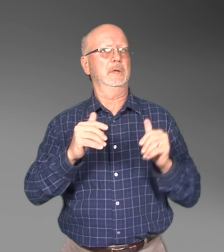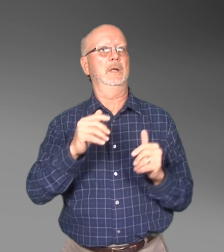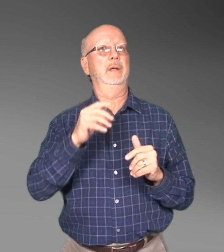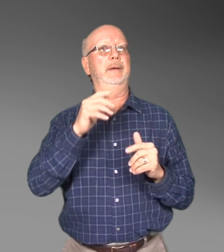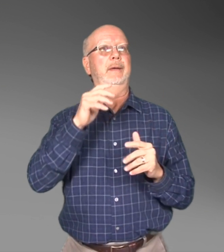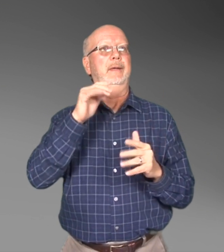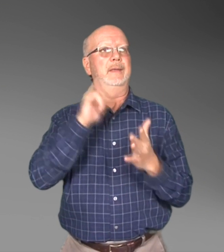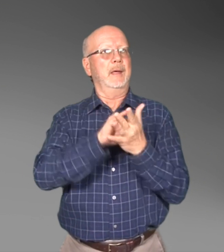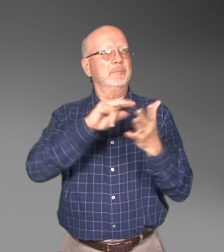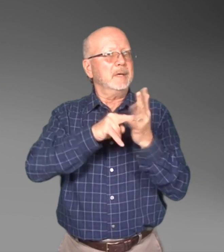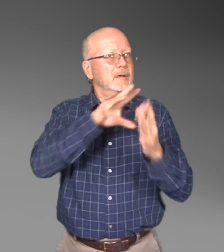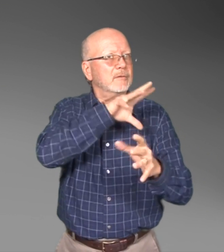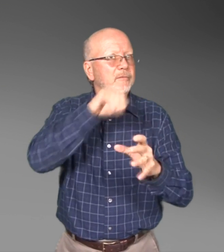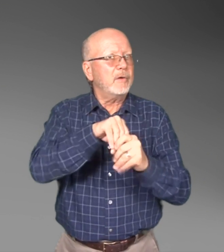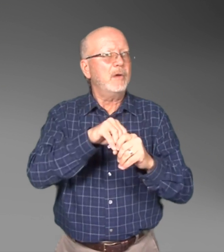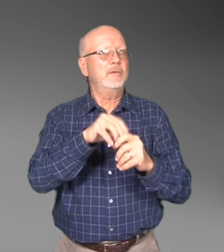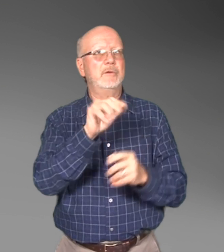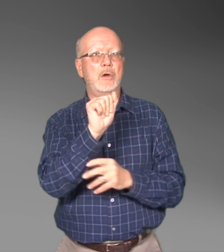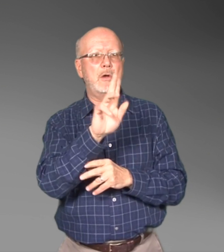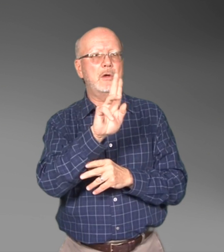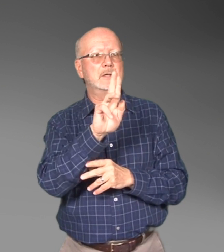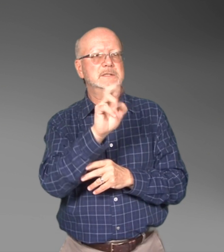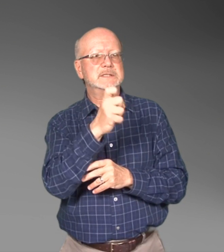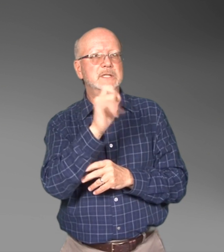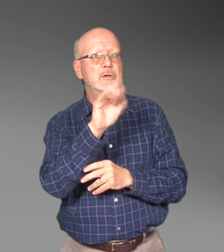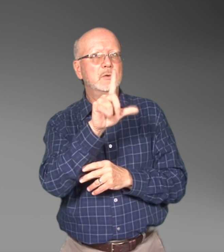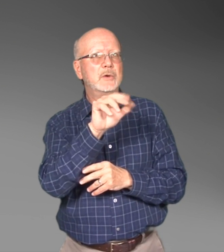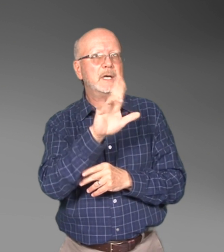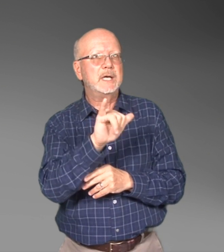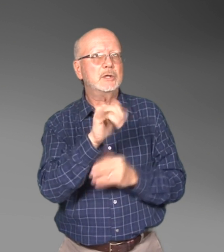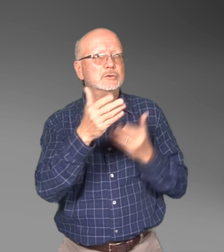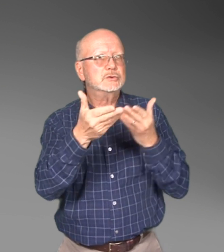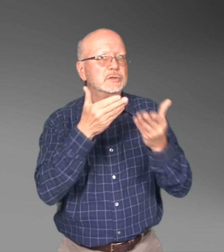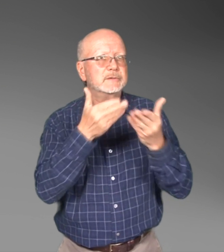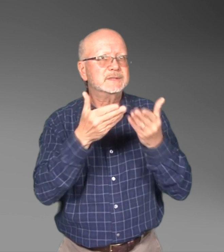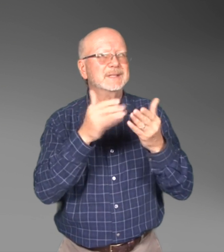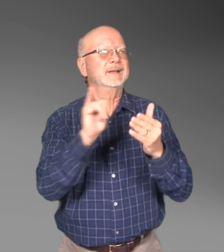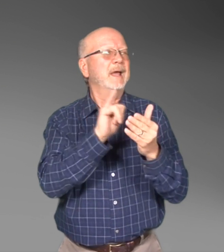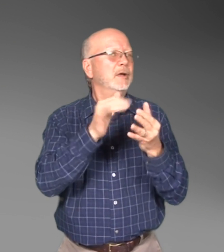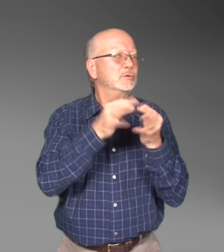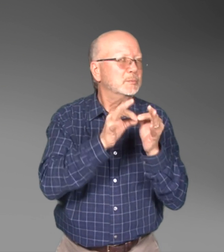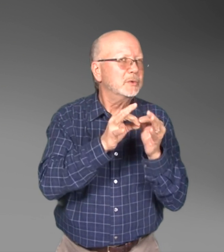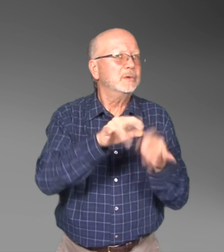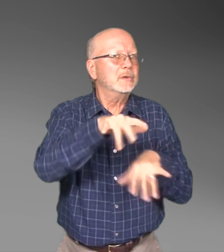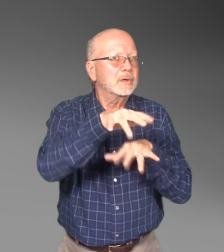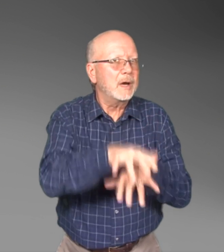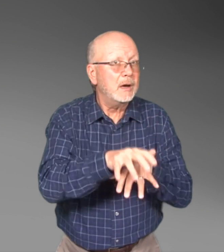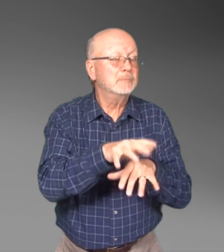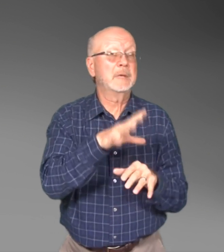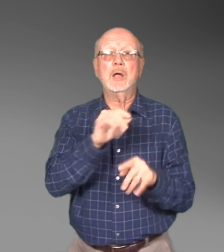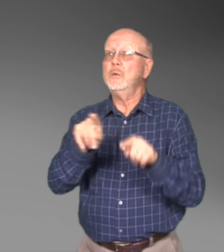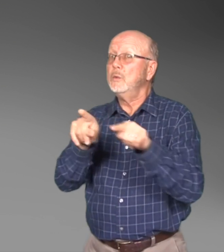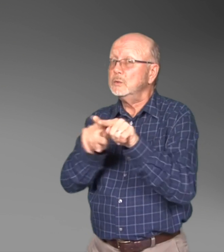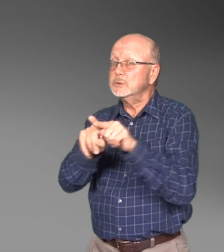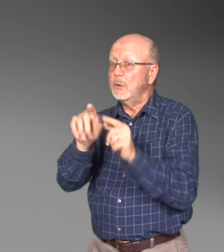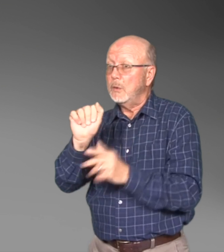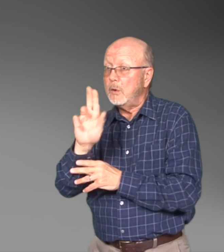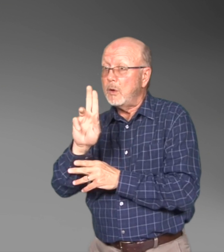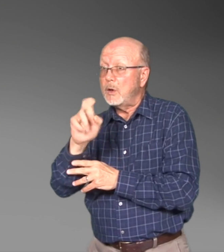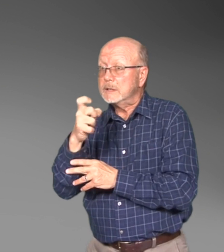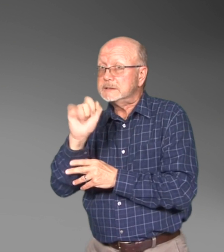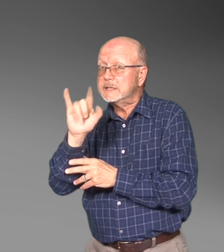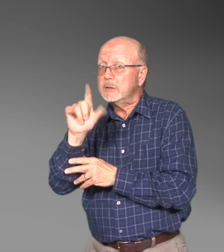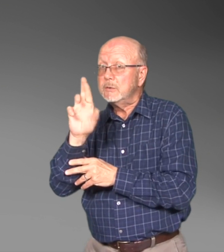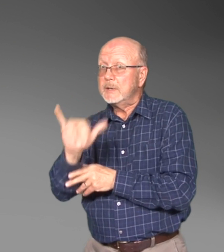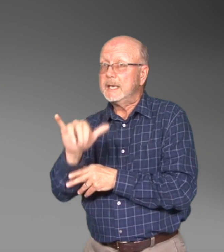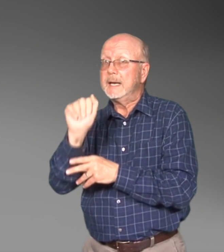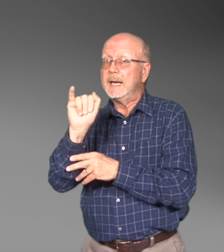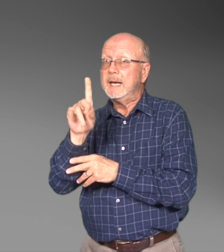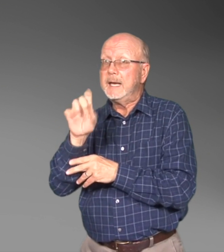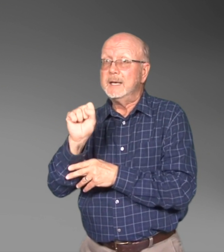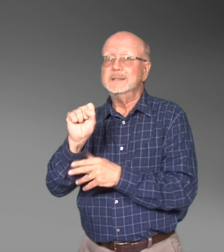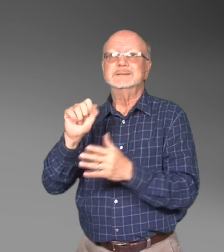which involves interpreters or cart providers. It may involve auxiliary aids, which are technology